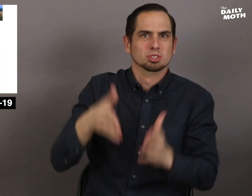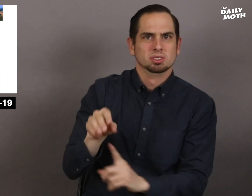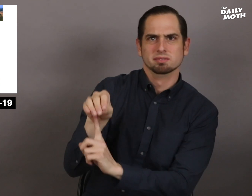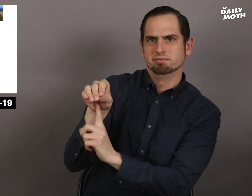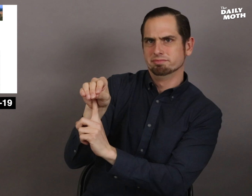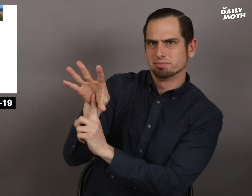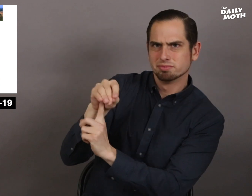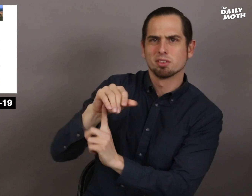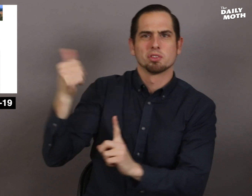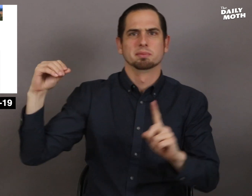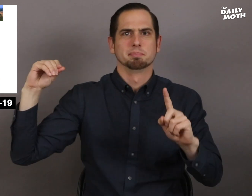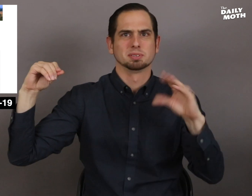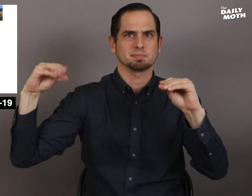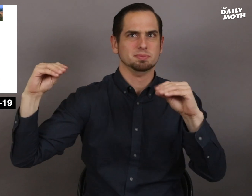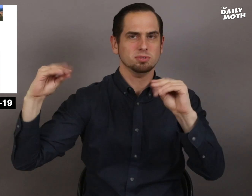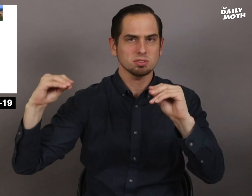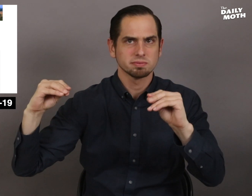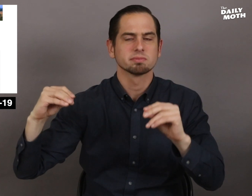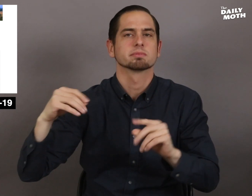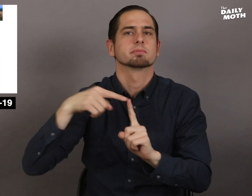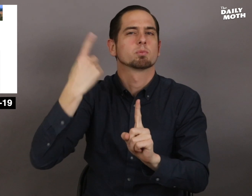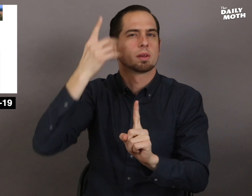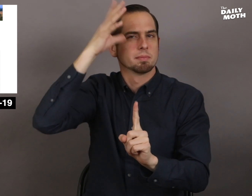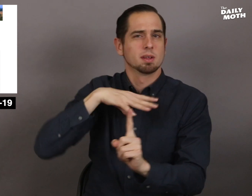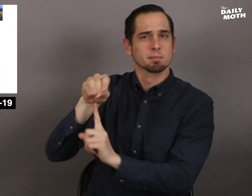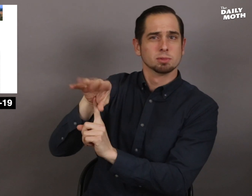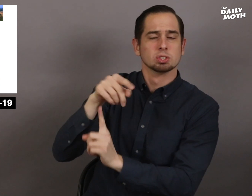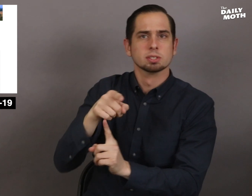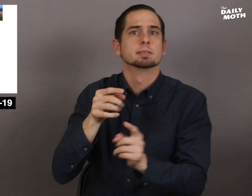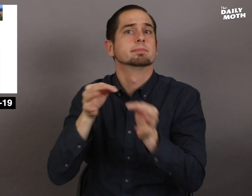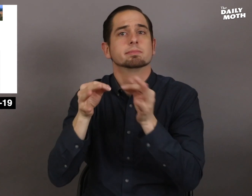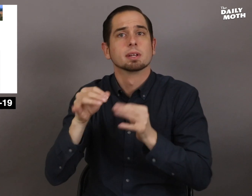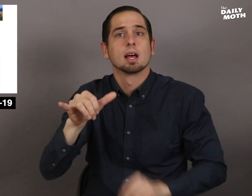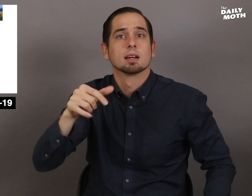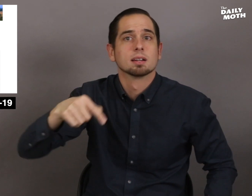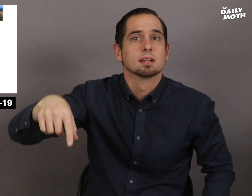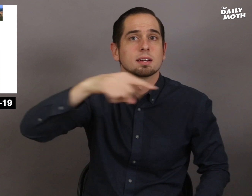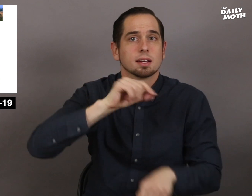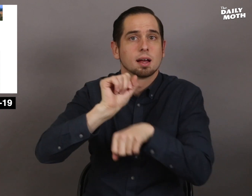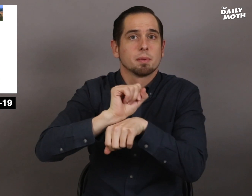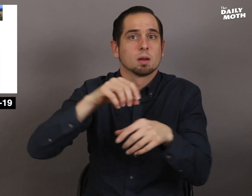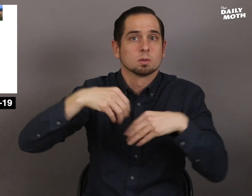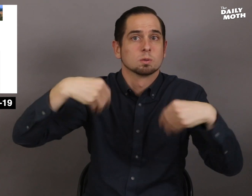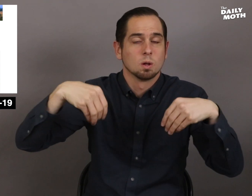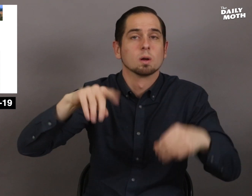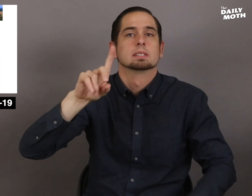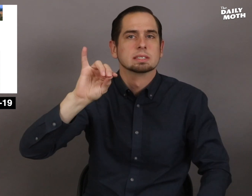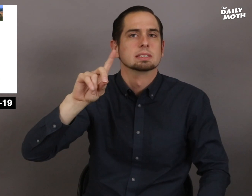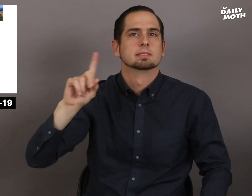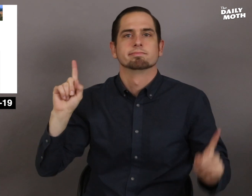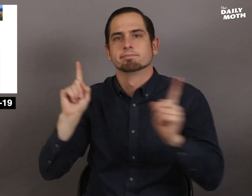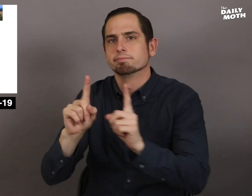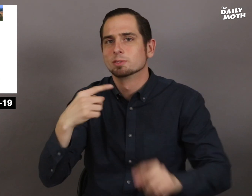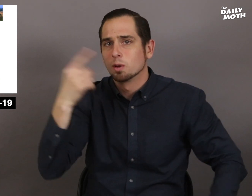A person photographed the man and explained that employees